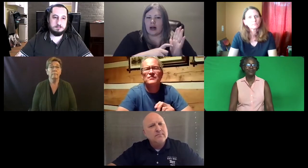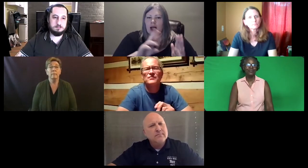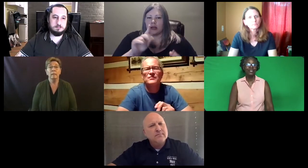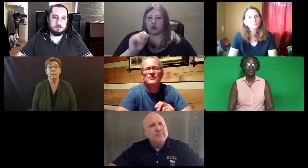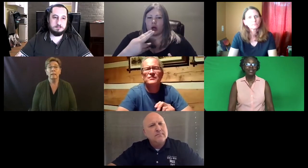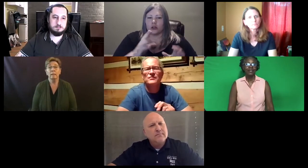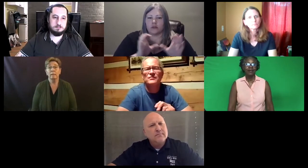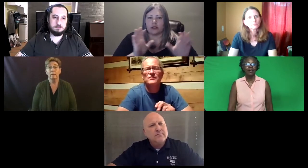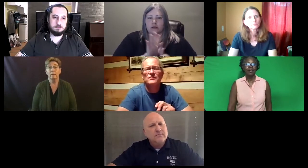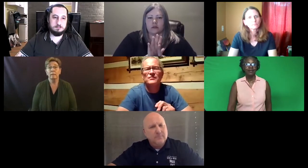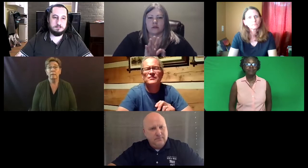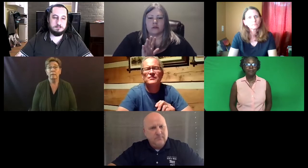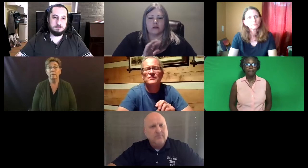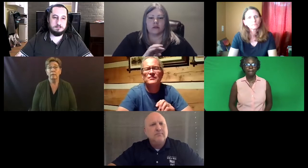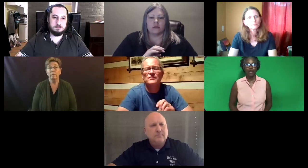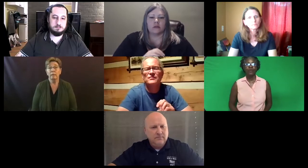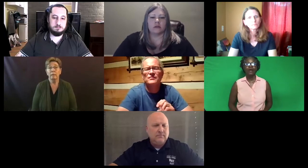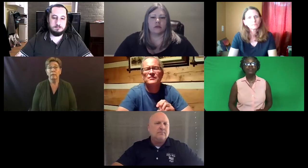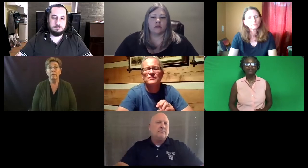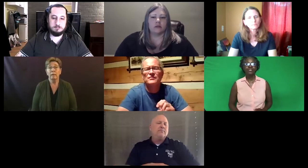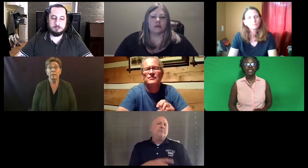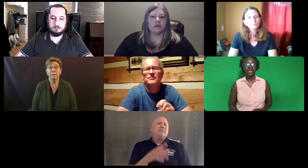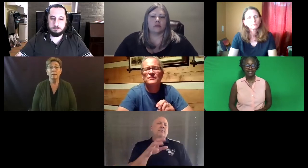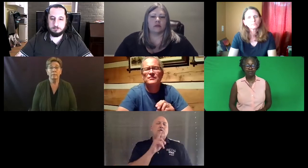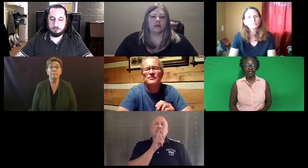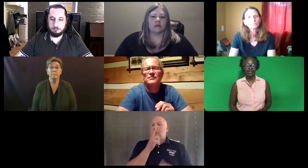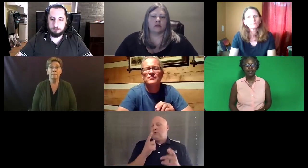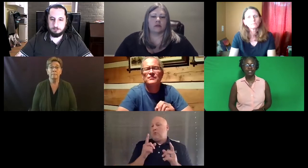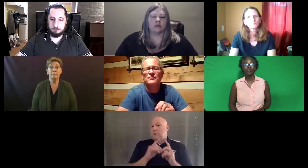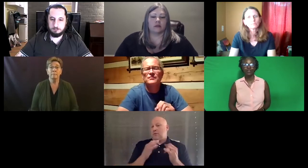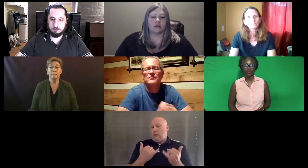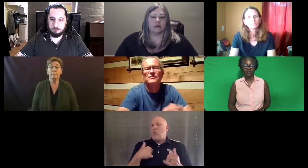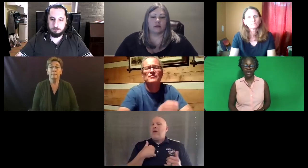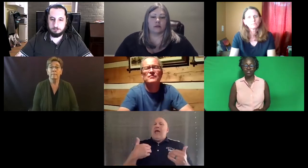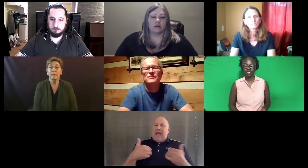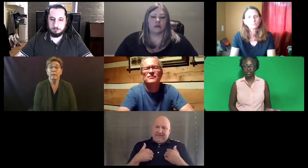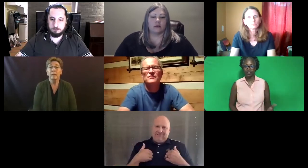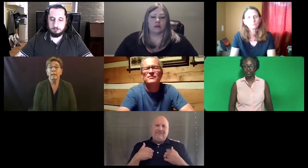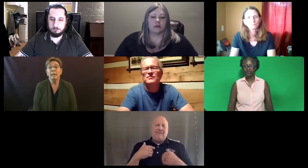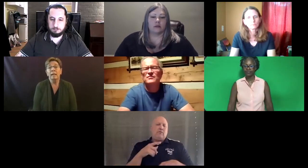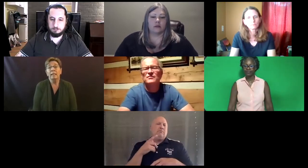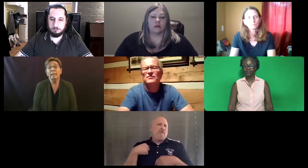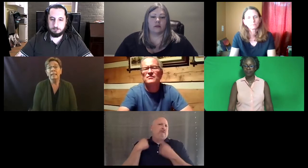Are there other states that recognize Utah certification is the question?